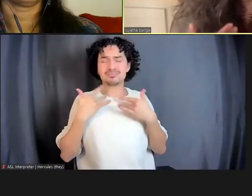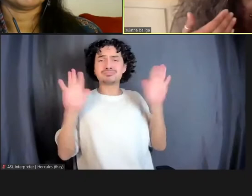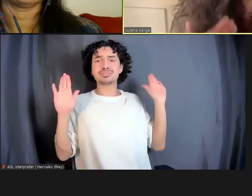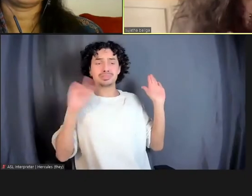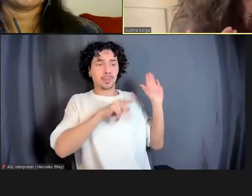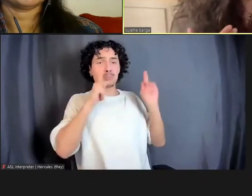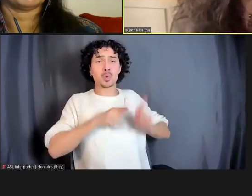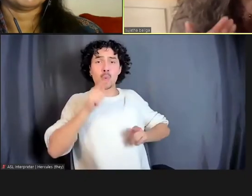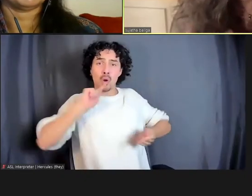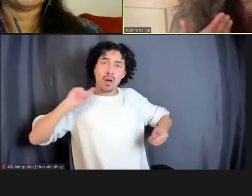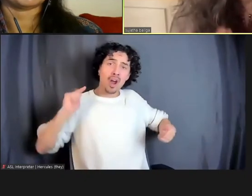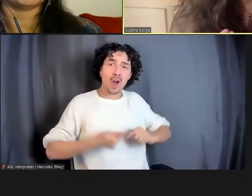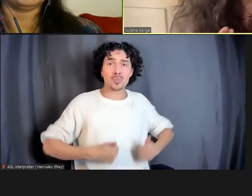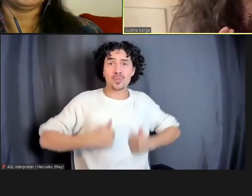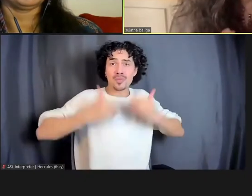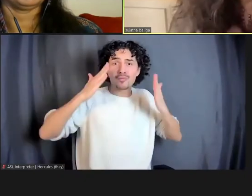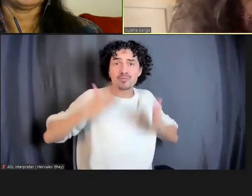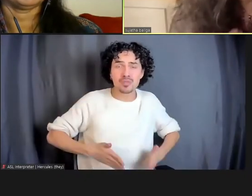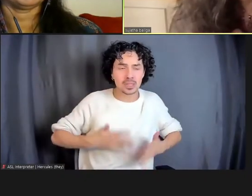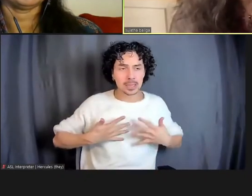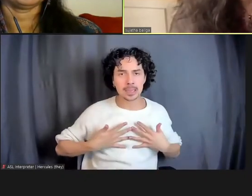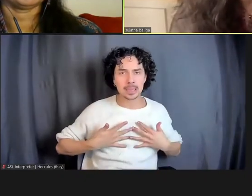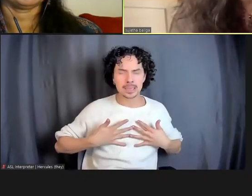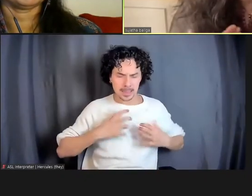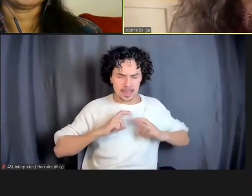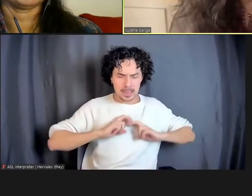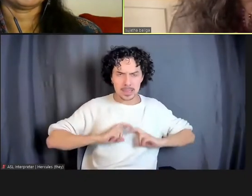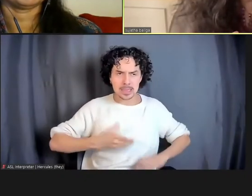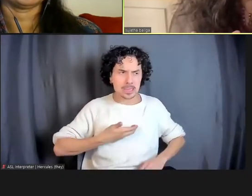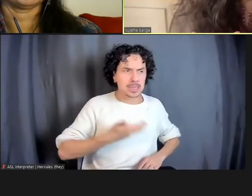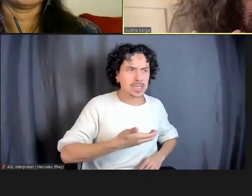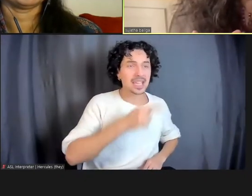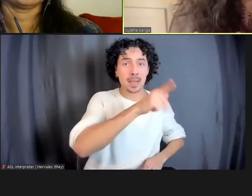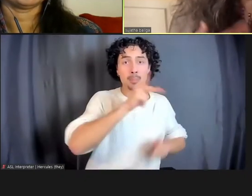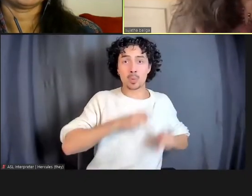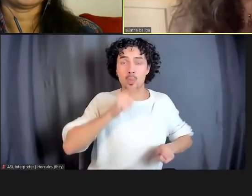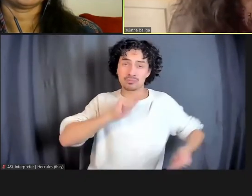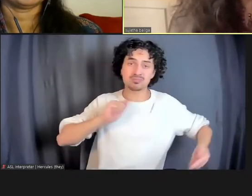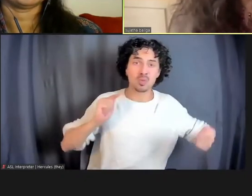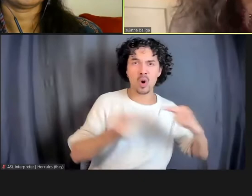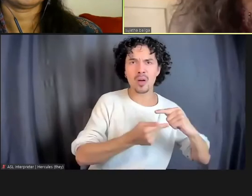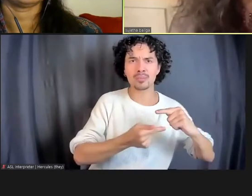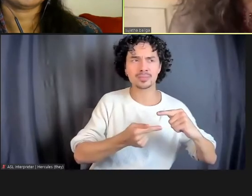the person who caused the harm meet their needs in a way that also transformed them?